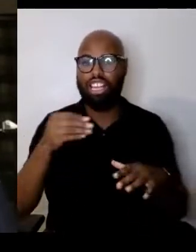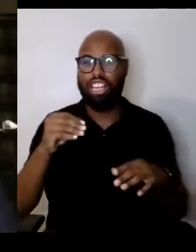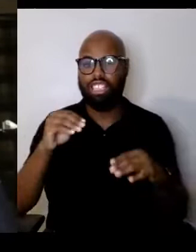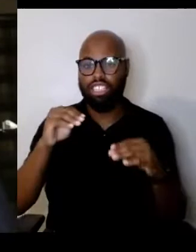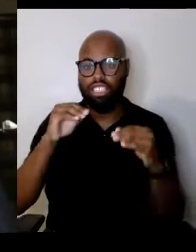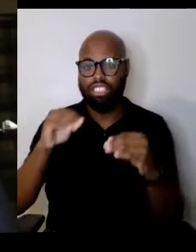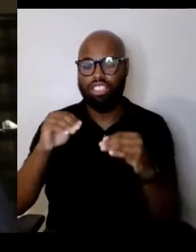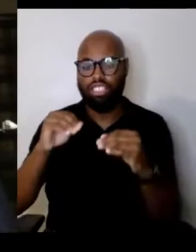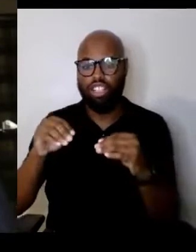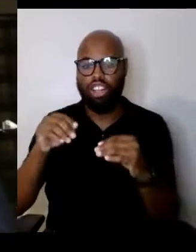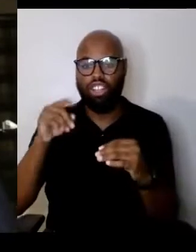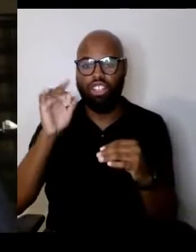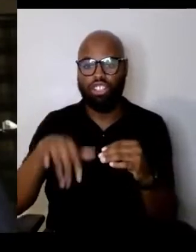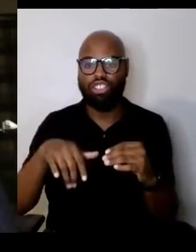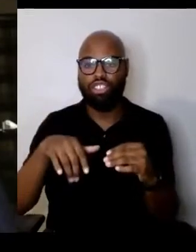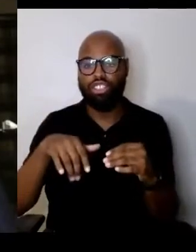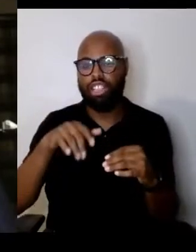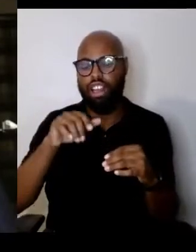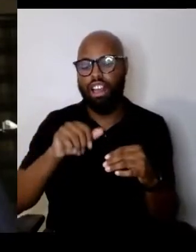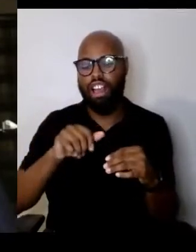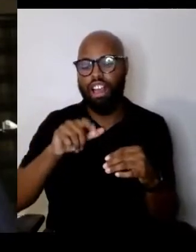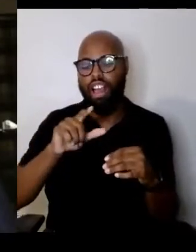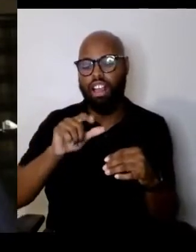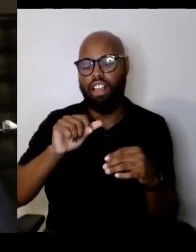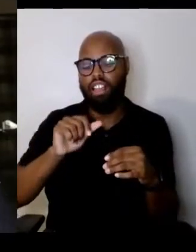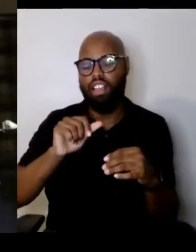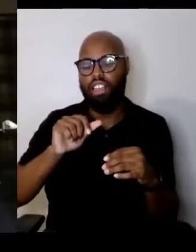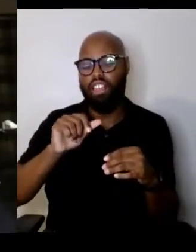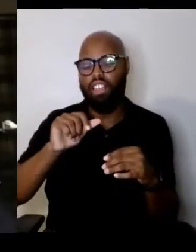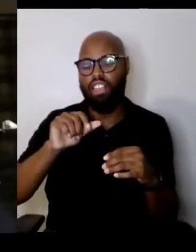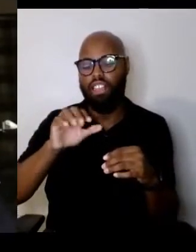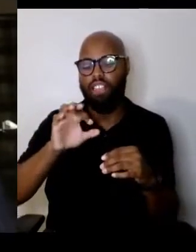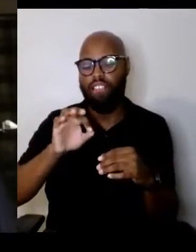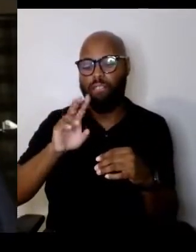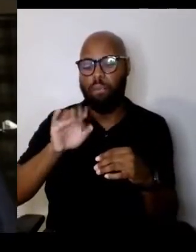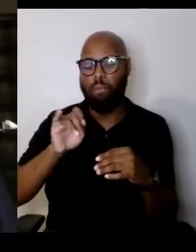and so finally, when she was singing the alphabet,